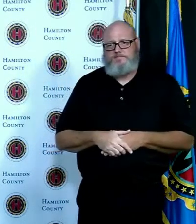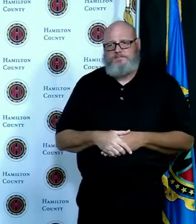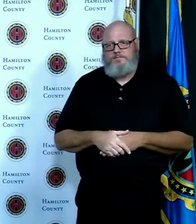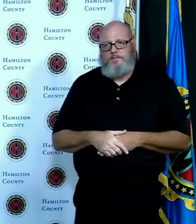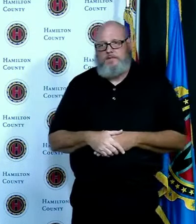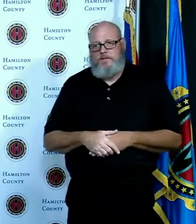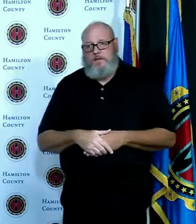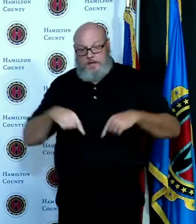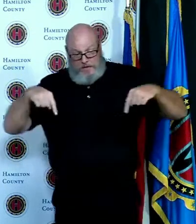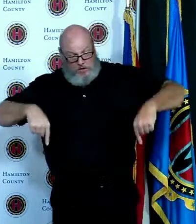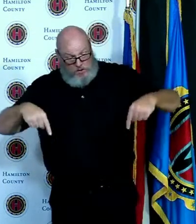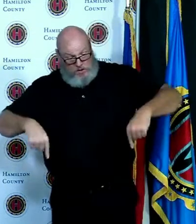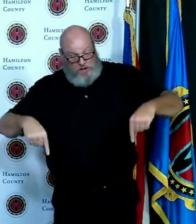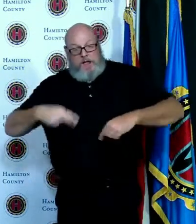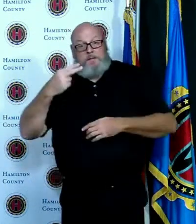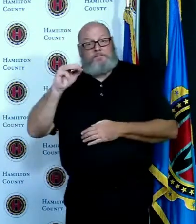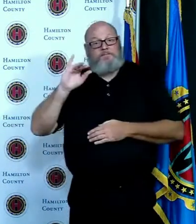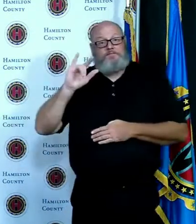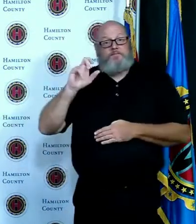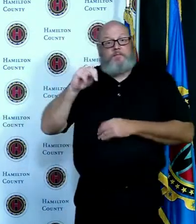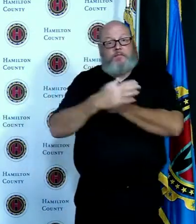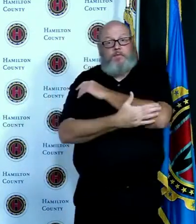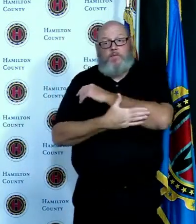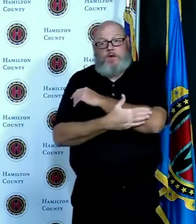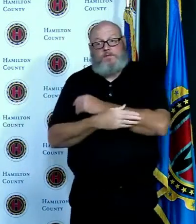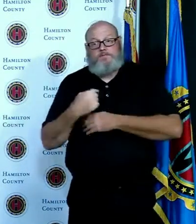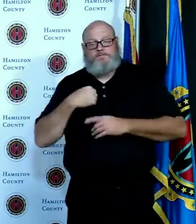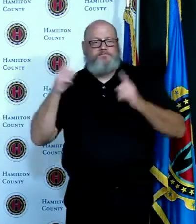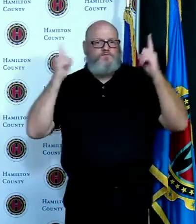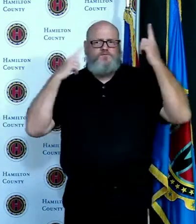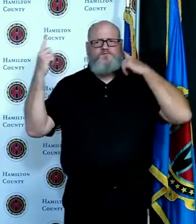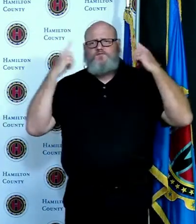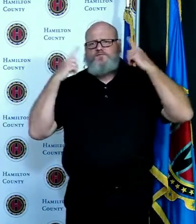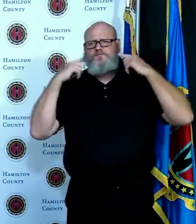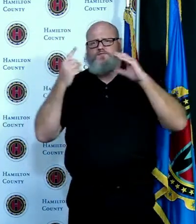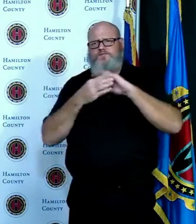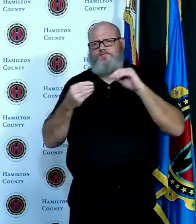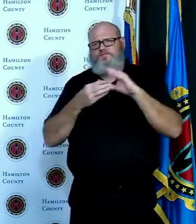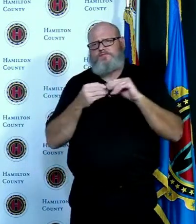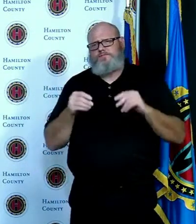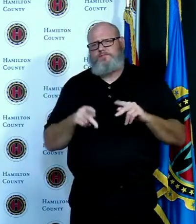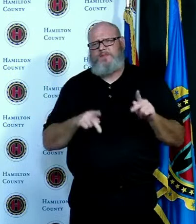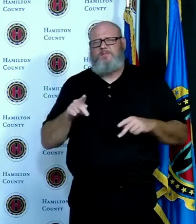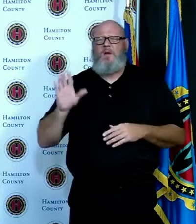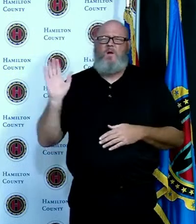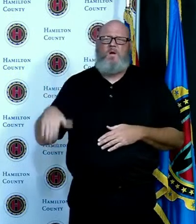that I anecdotally I've heard a couple stories where people are not taking this seriously I don't